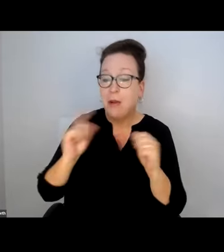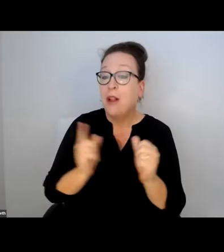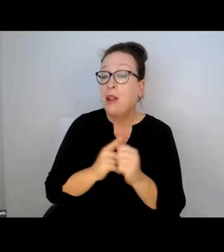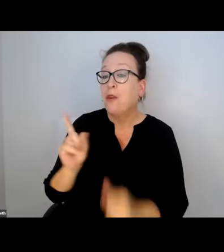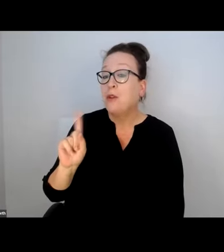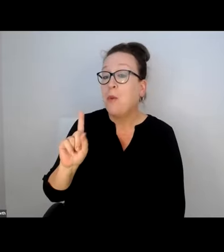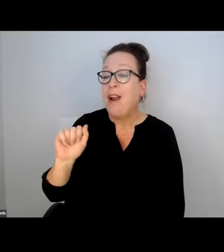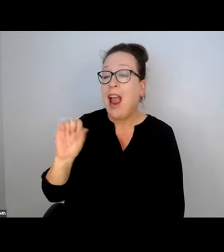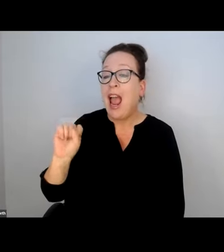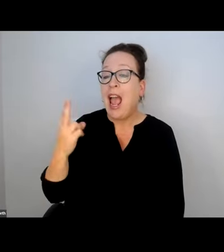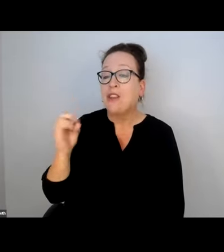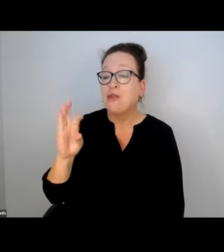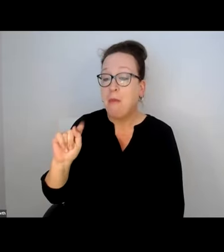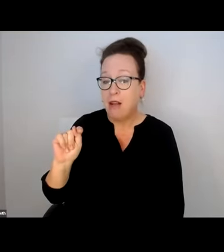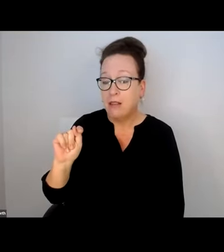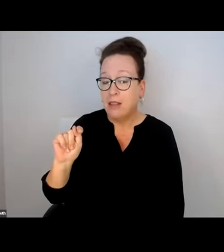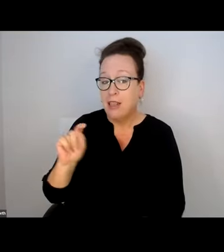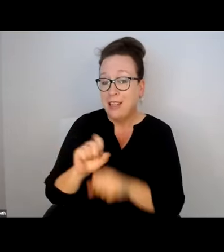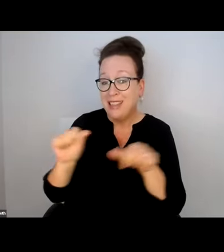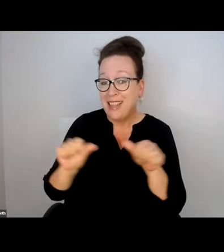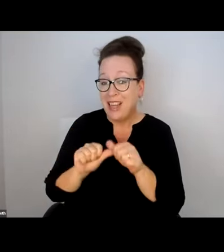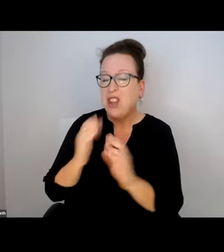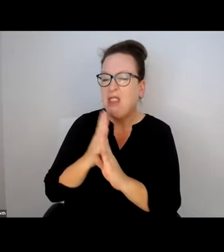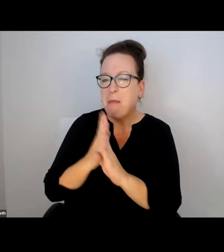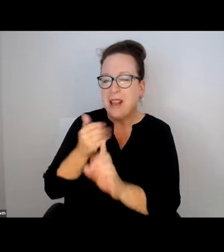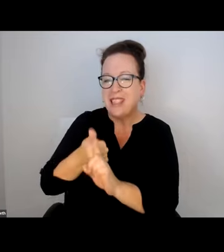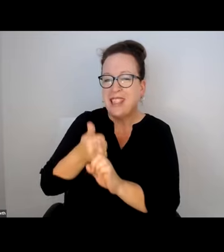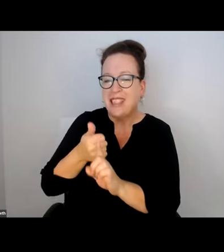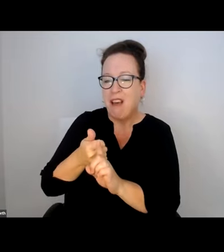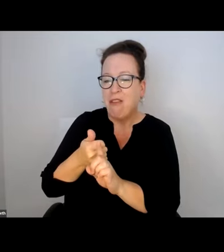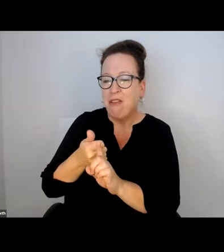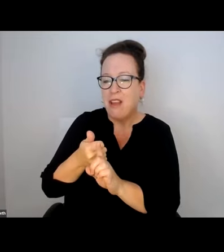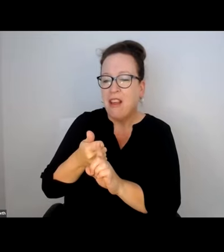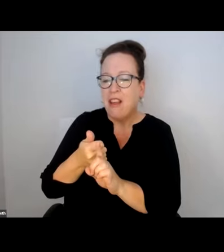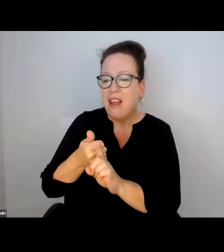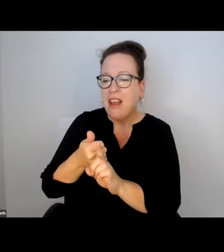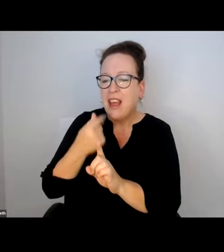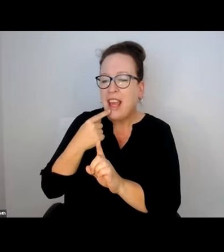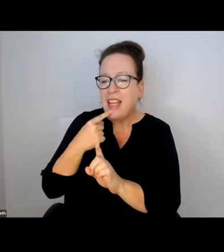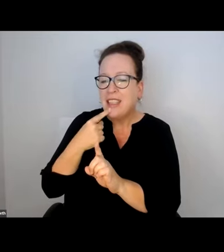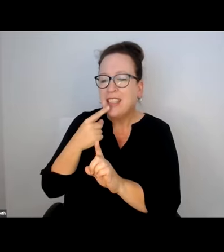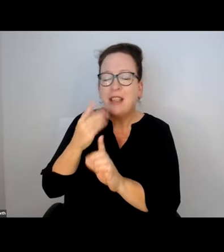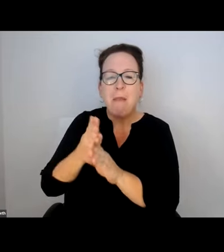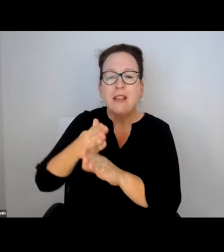TRICKY TO NAVIGATE IN THE WINTER. THE FIRST ONE ON THE TRIP IS ASHMONT STATION.